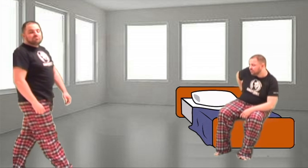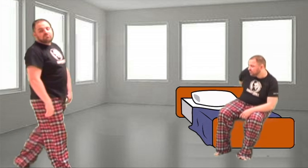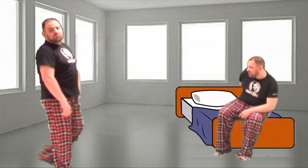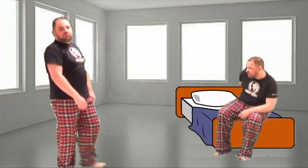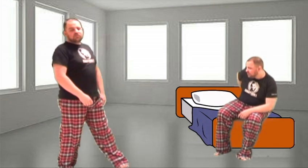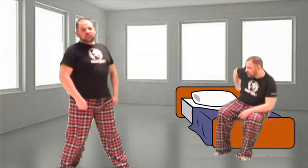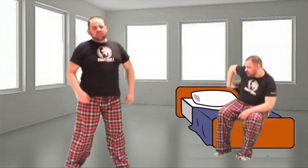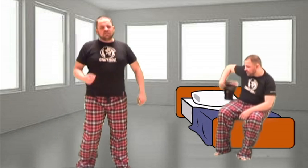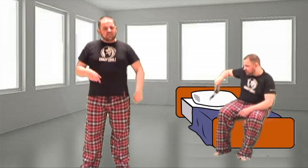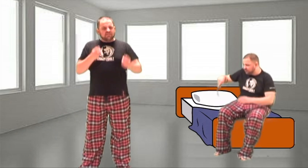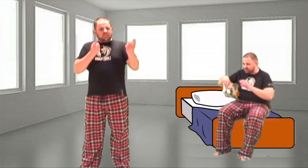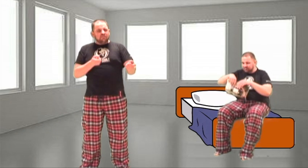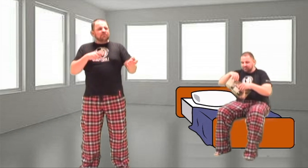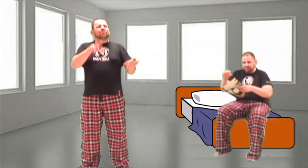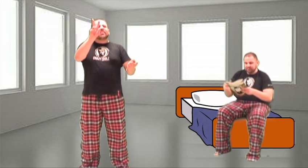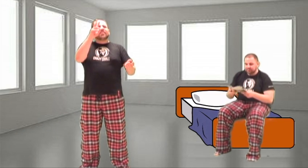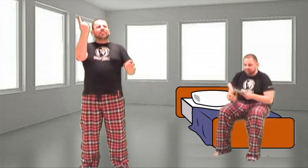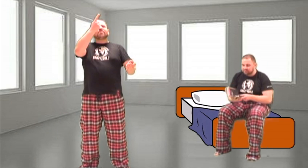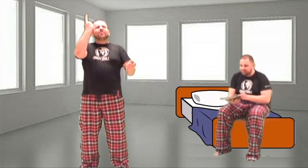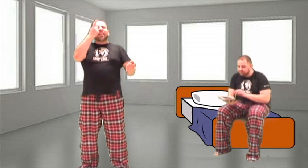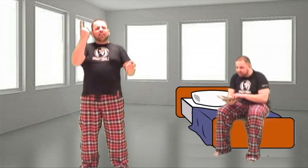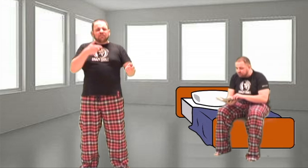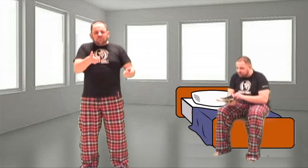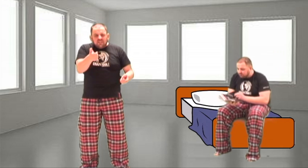I'm gonna kick my feet up then stare at the fan